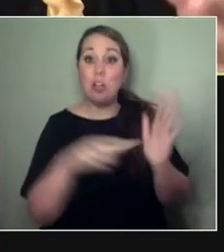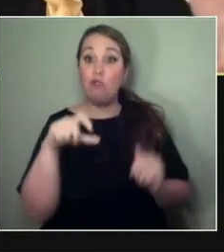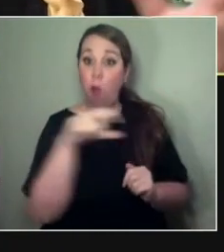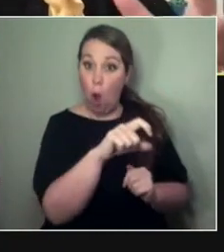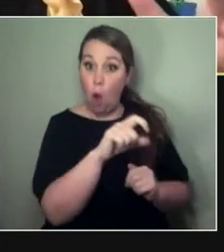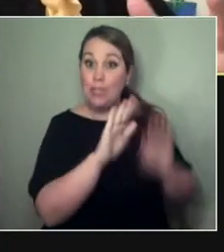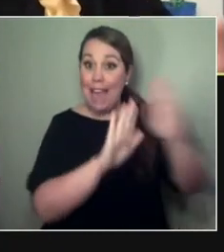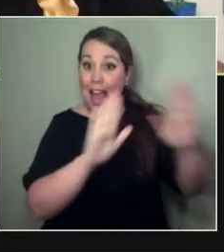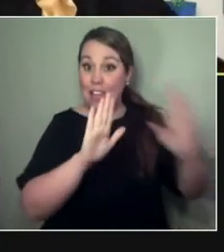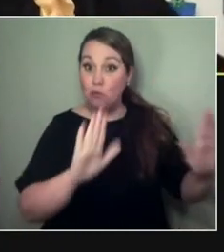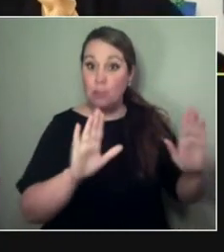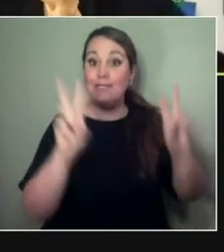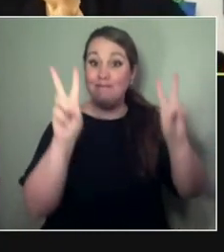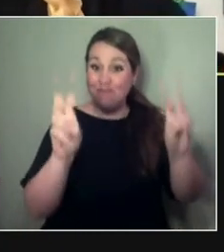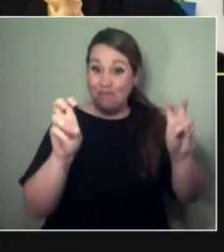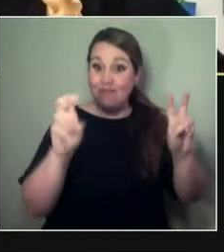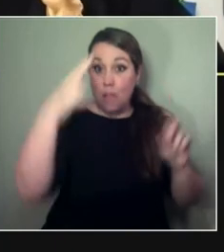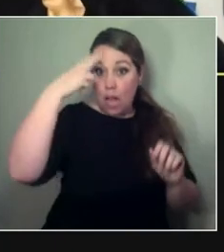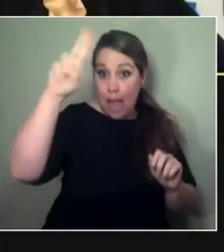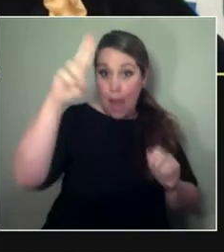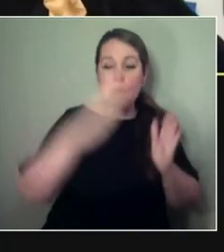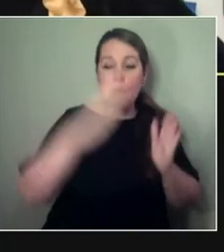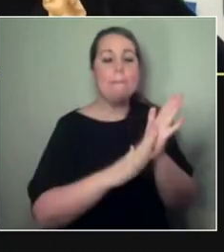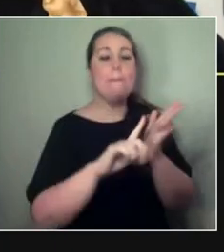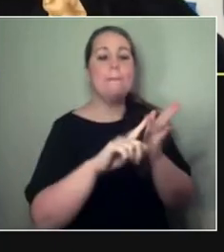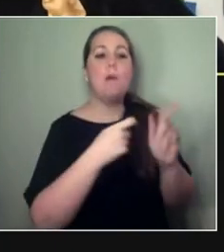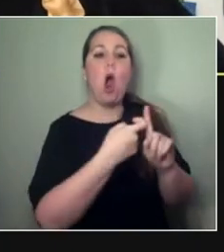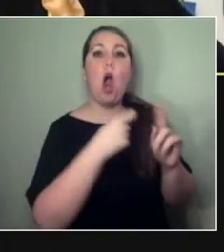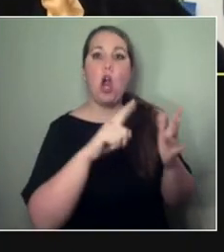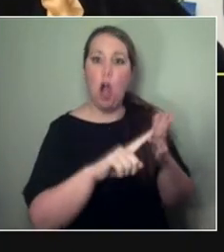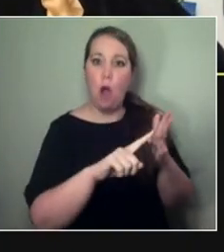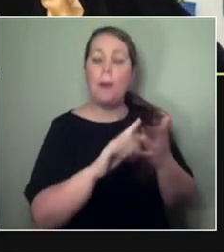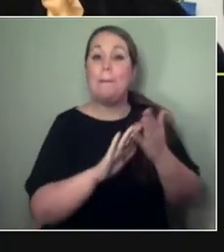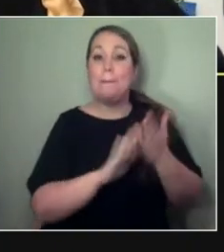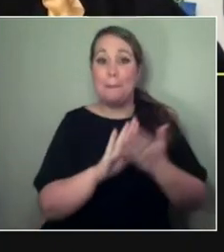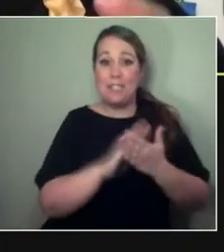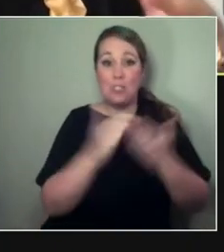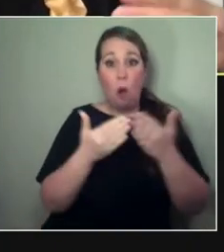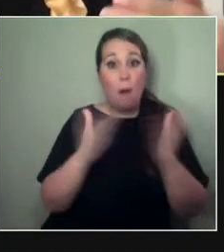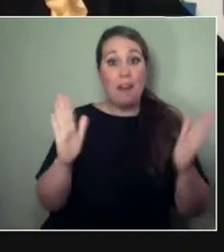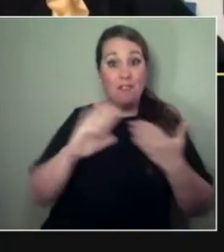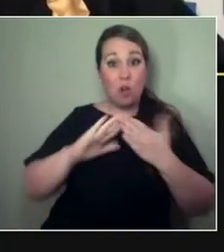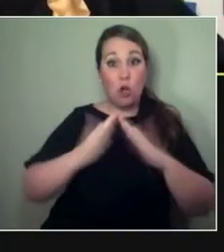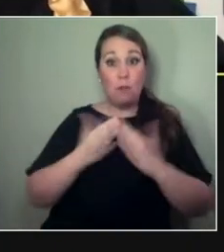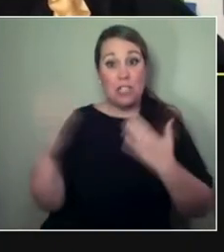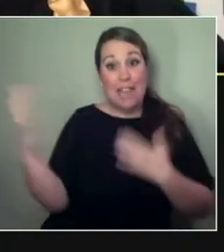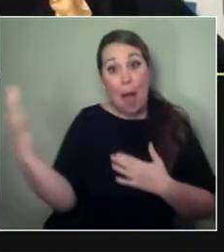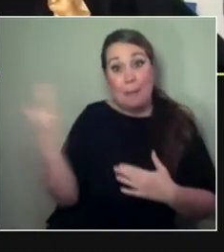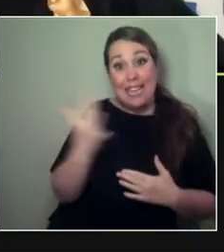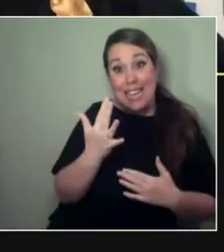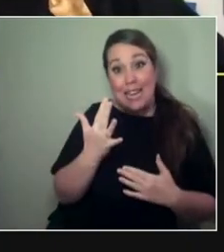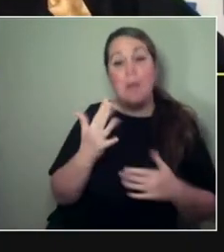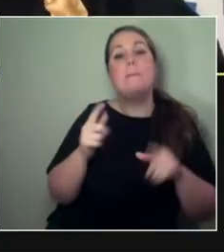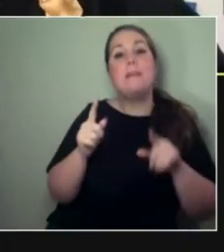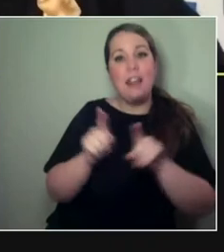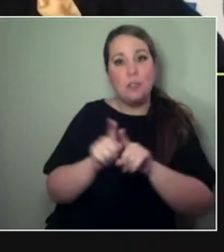within the community, but then also be able to manaaki and look after artists that were coming through.